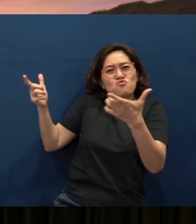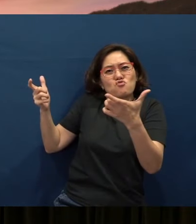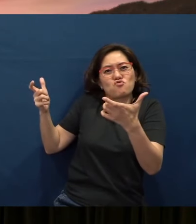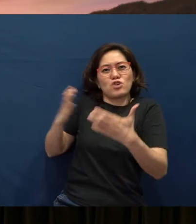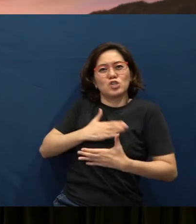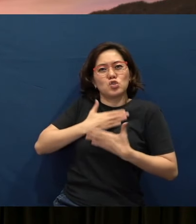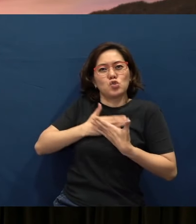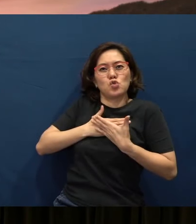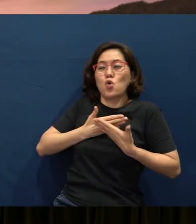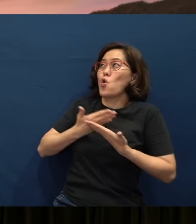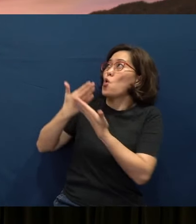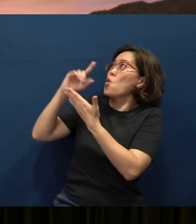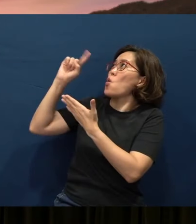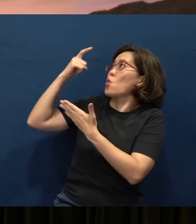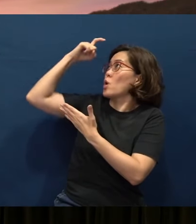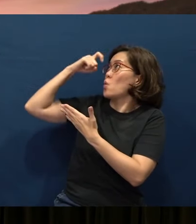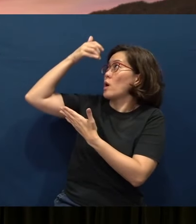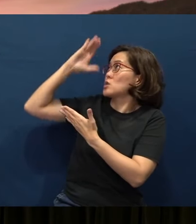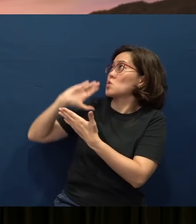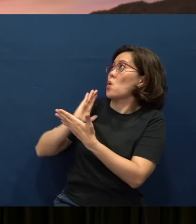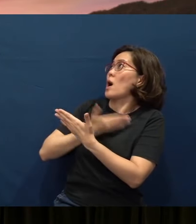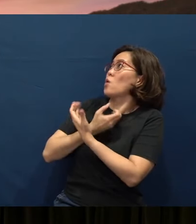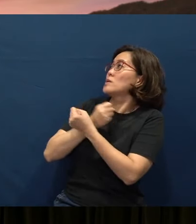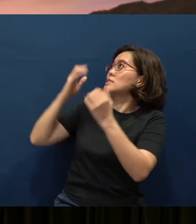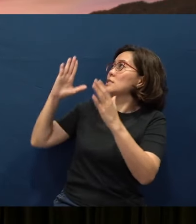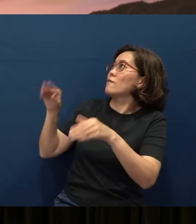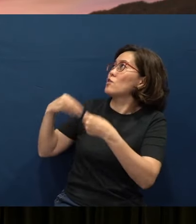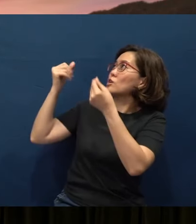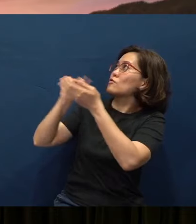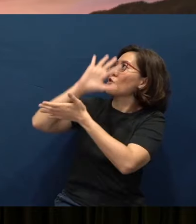to the only wise God, our Savior, be glory, majesty, dominion, and power,